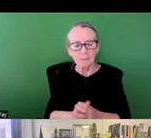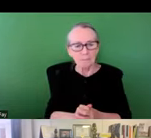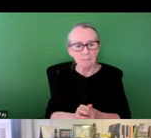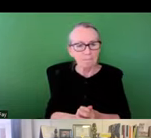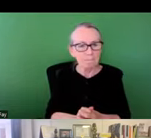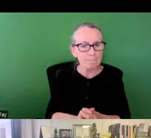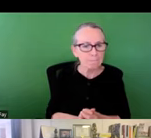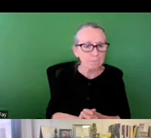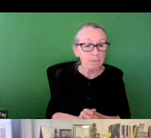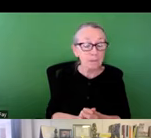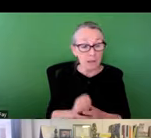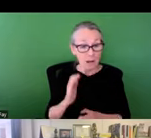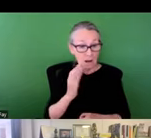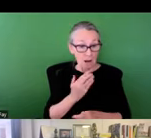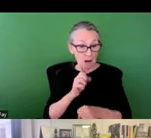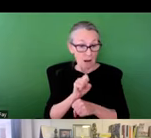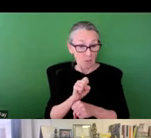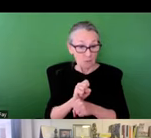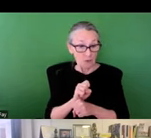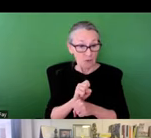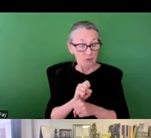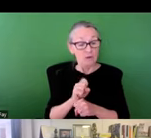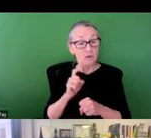increased waters are especially important. Within our work